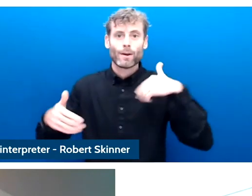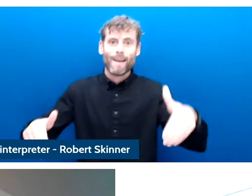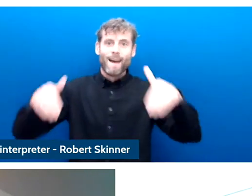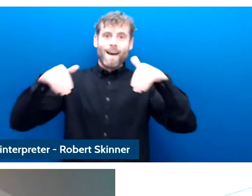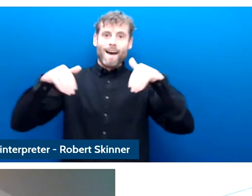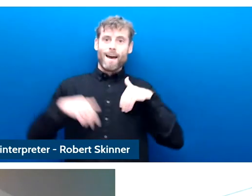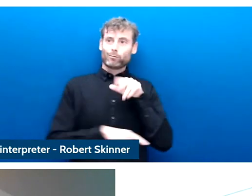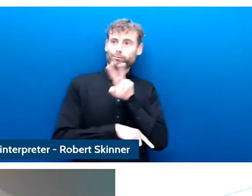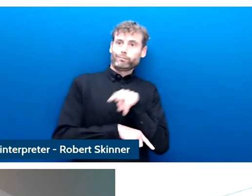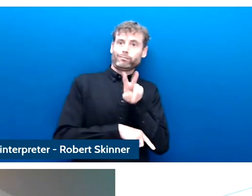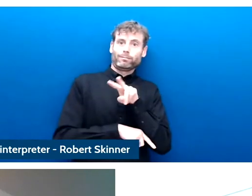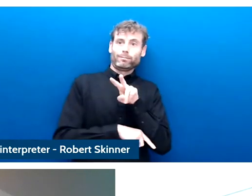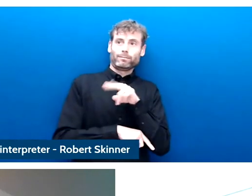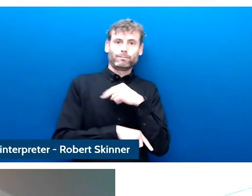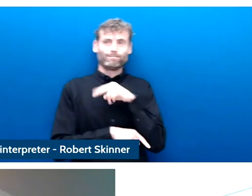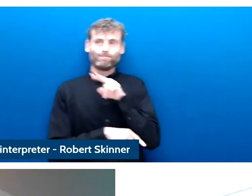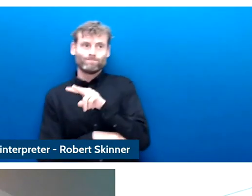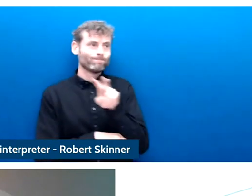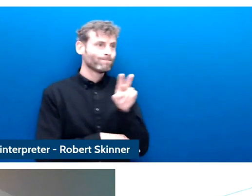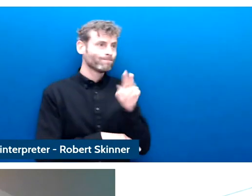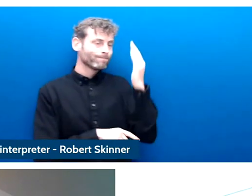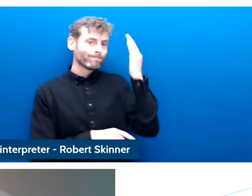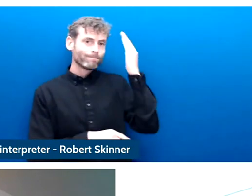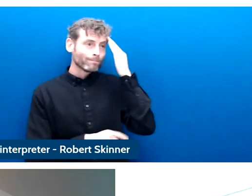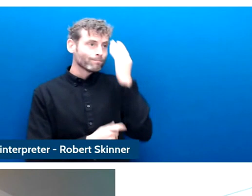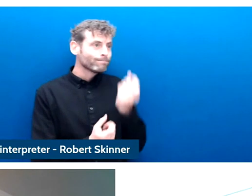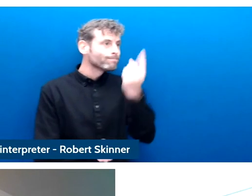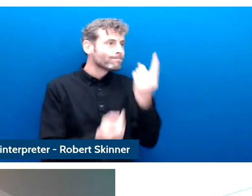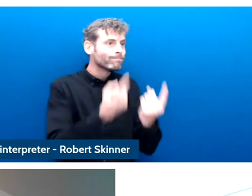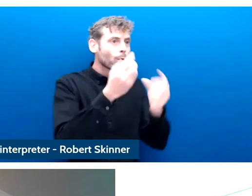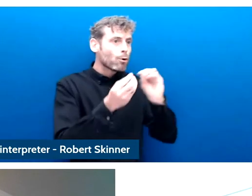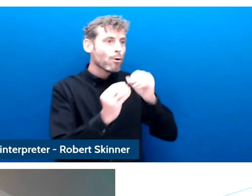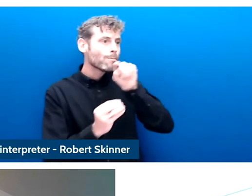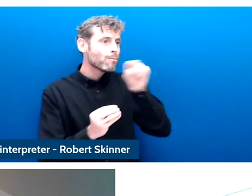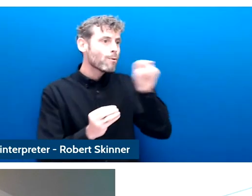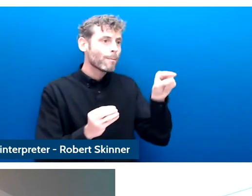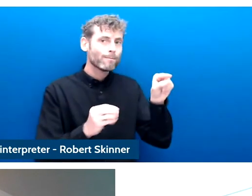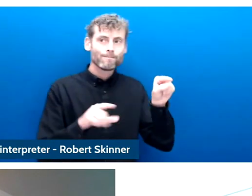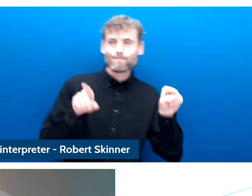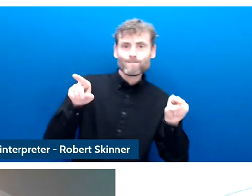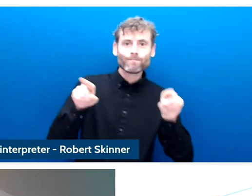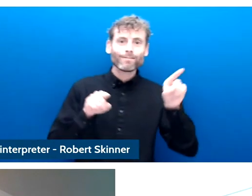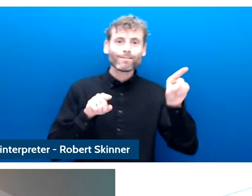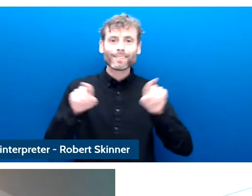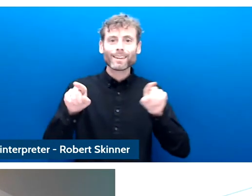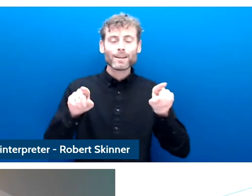the question is, we would not even know what questions we are going to ask once